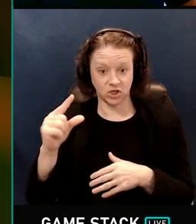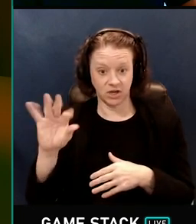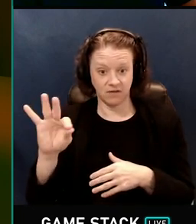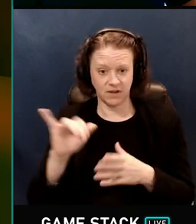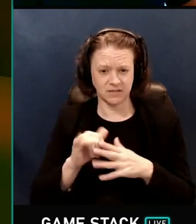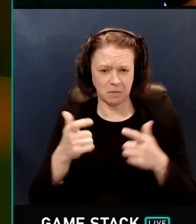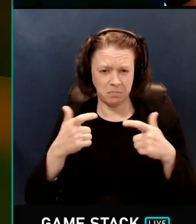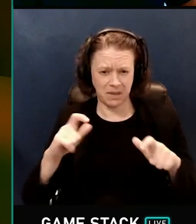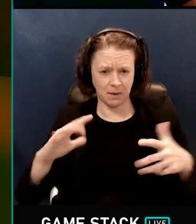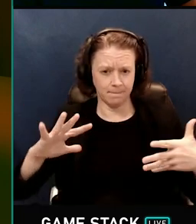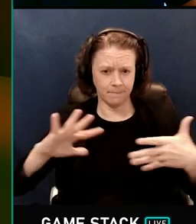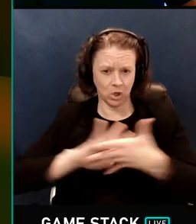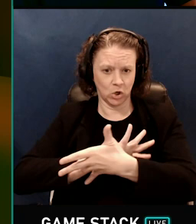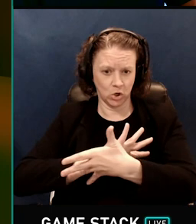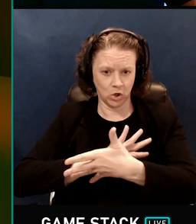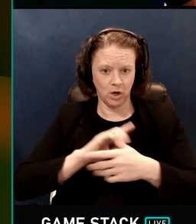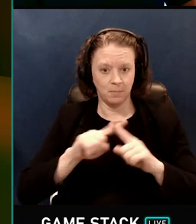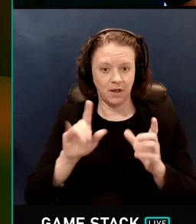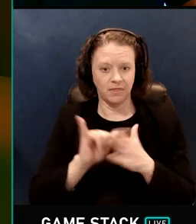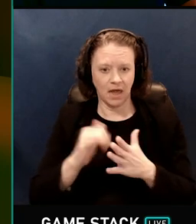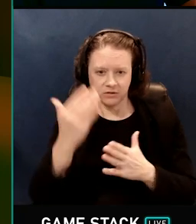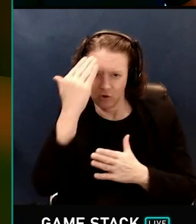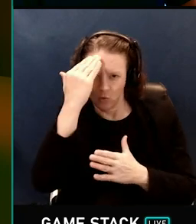but it's a blur that is geometry aware,